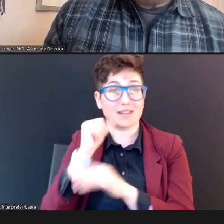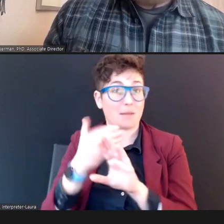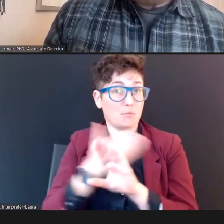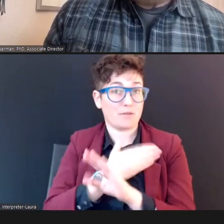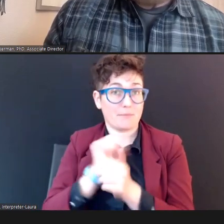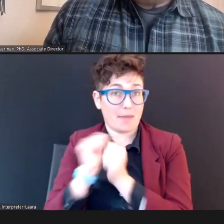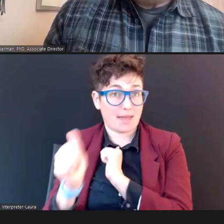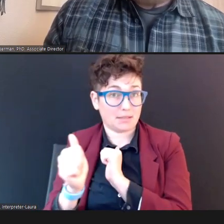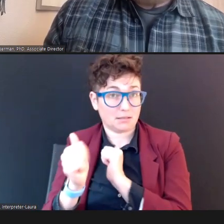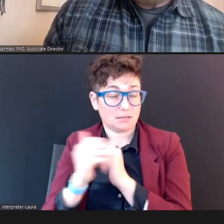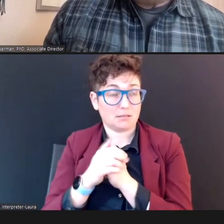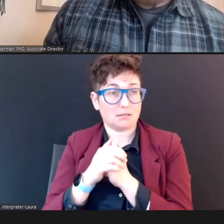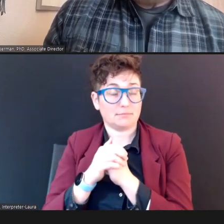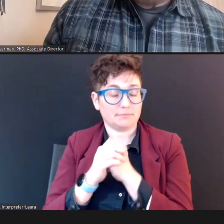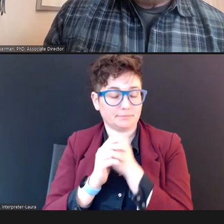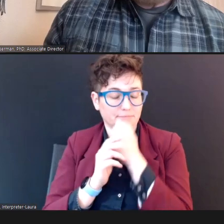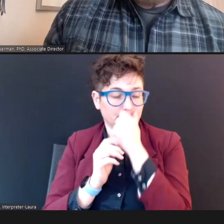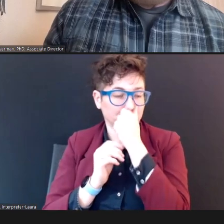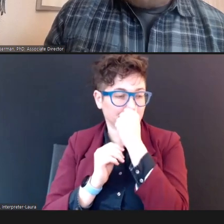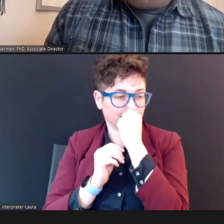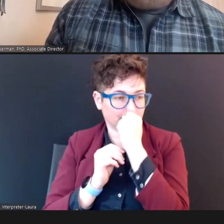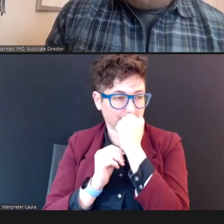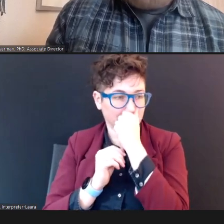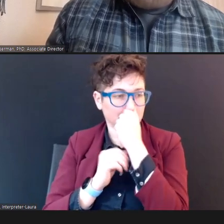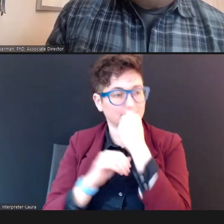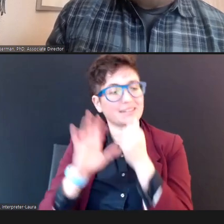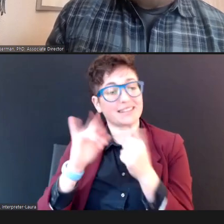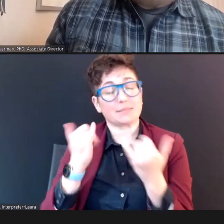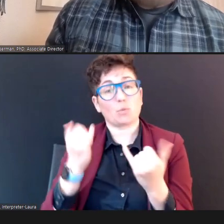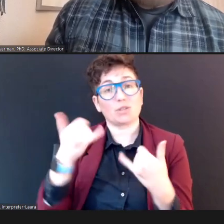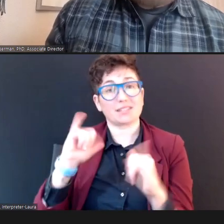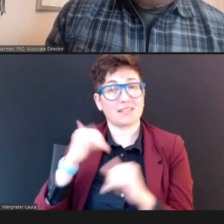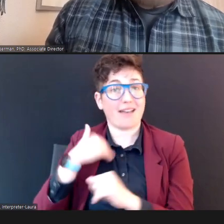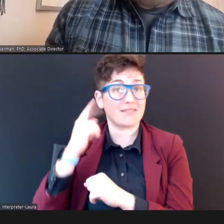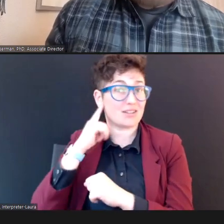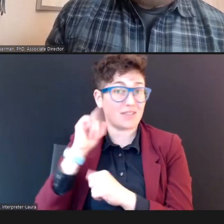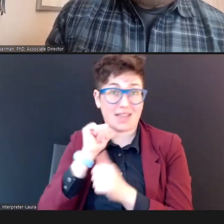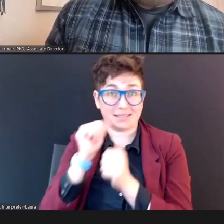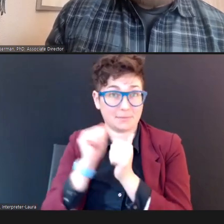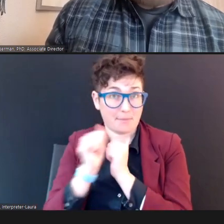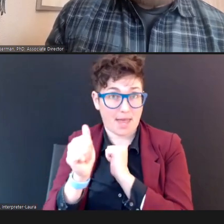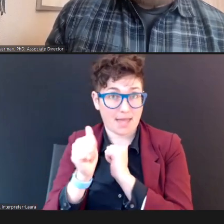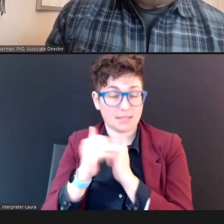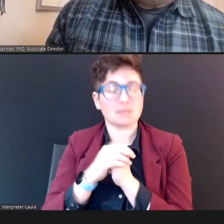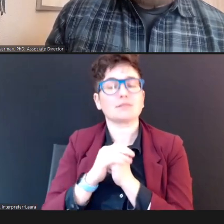So, if, at this point, there's still an ear that hasn't passed, then the Child is referred for a complete audiological evaluation,